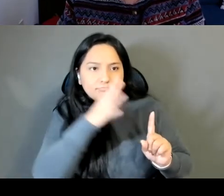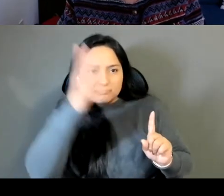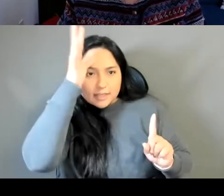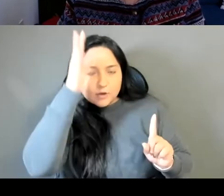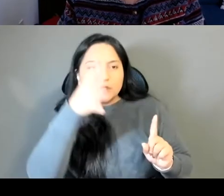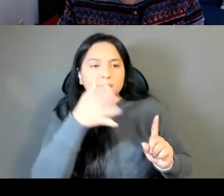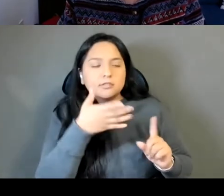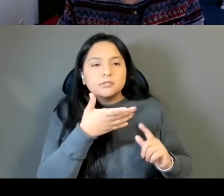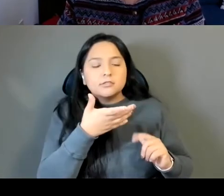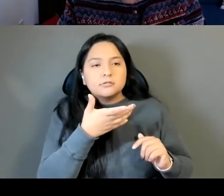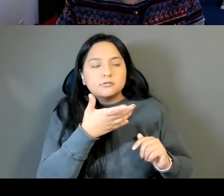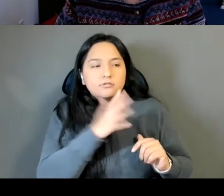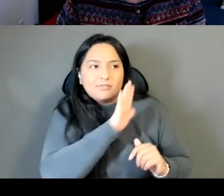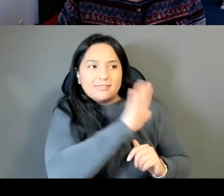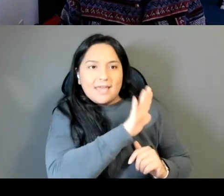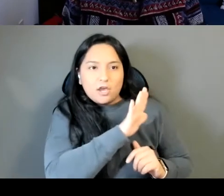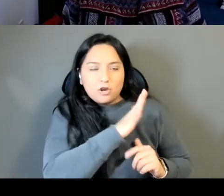bodies was my main archive.